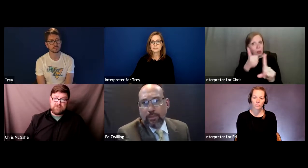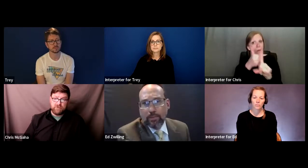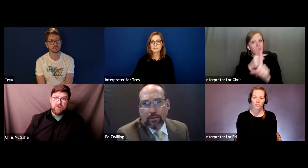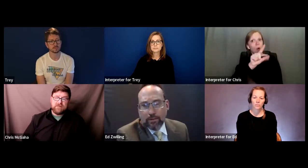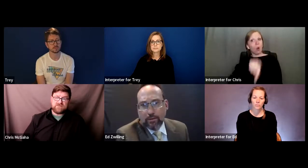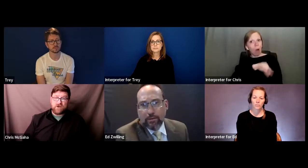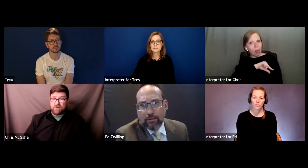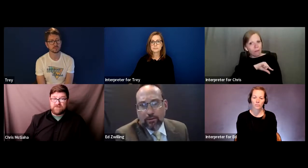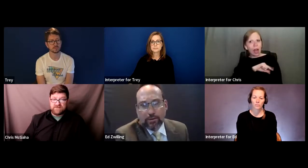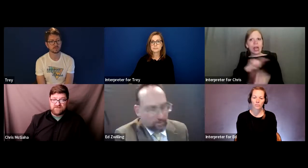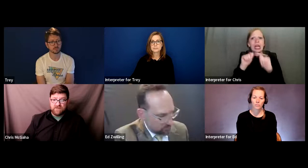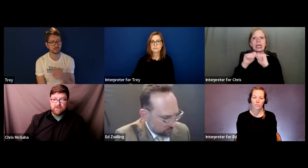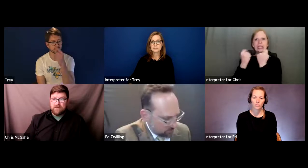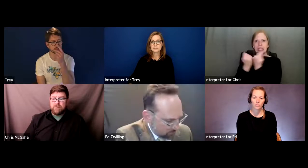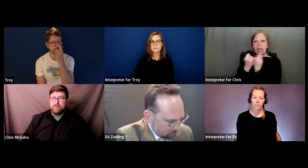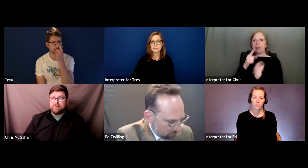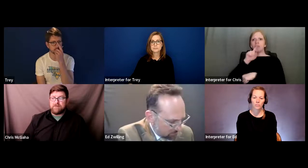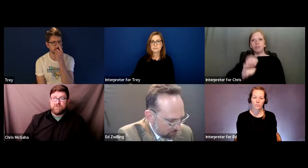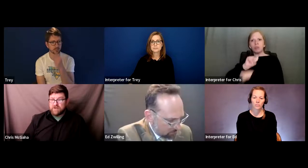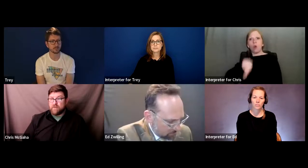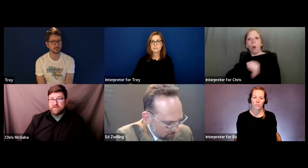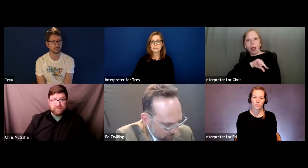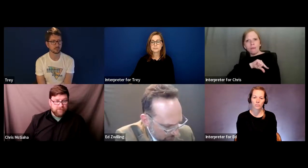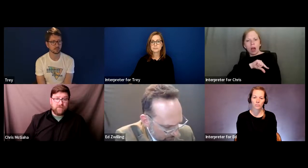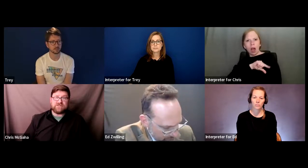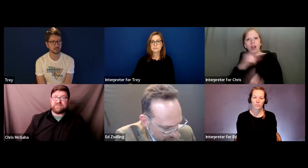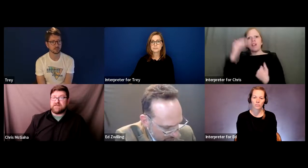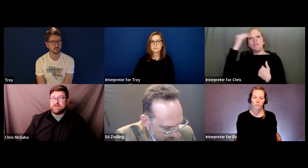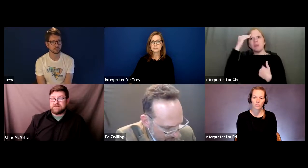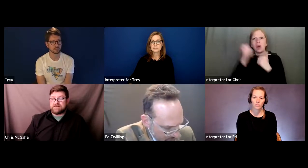people that's working with the Deaf student that are familiar with language assessments